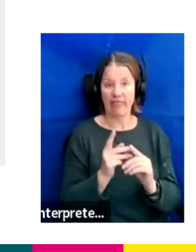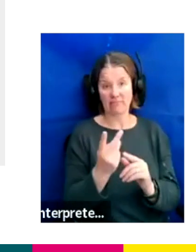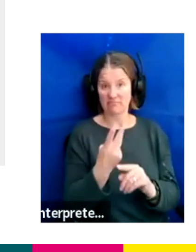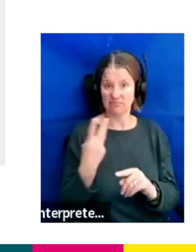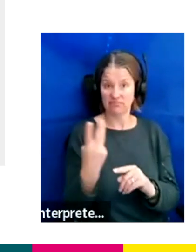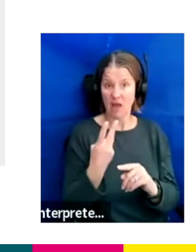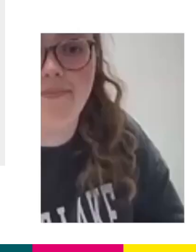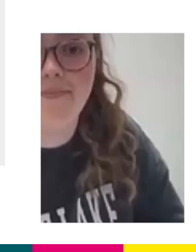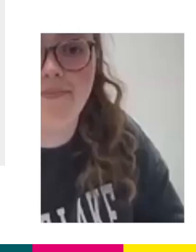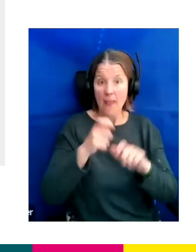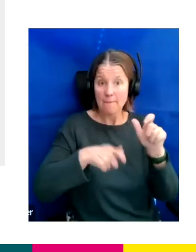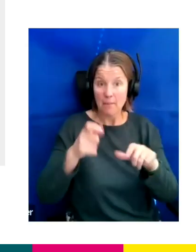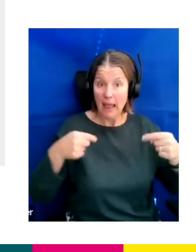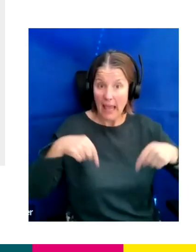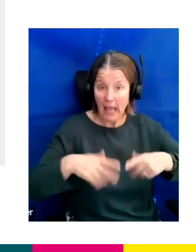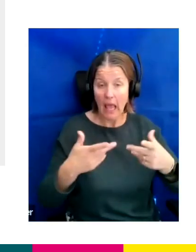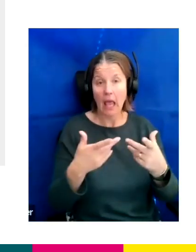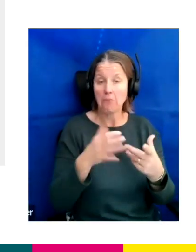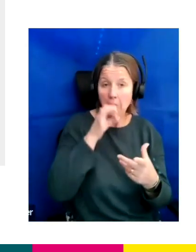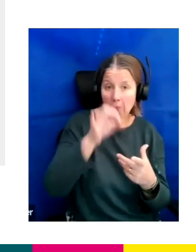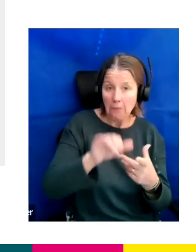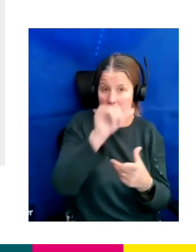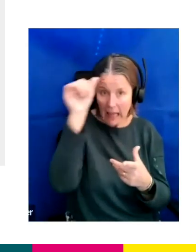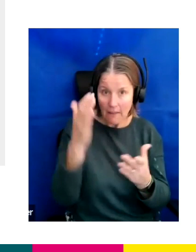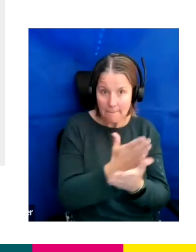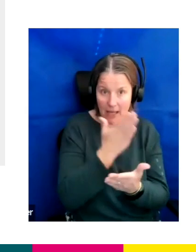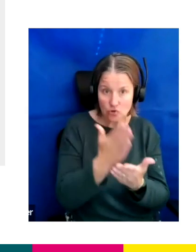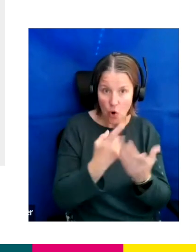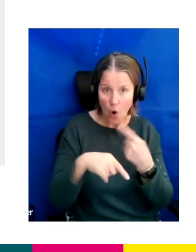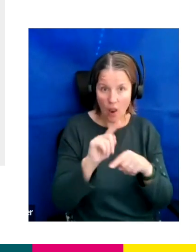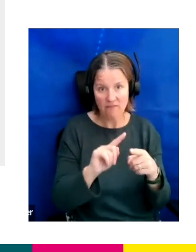sort of talent to ensure all of our shows at Lifted Entertainment in particular because